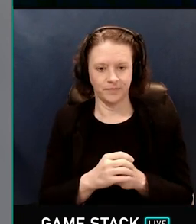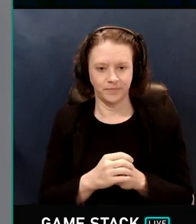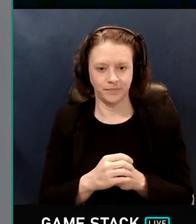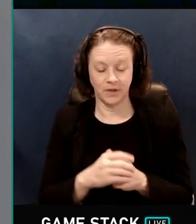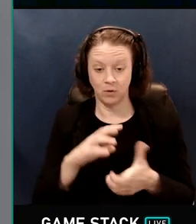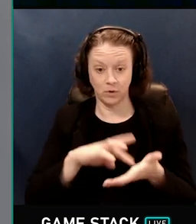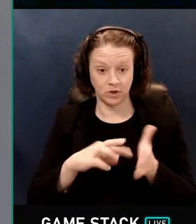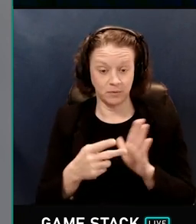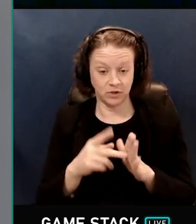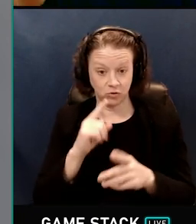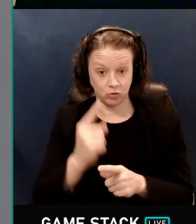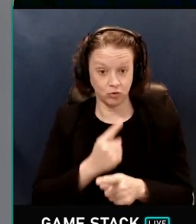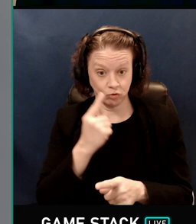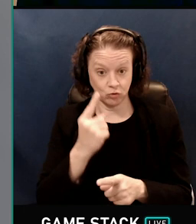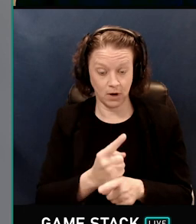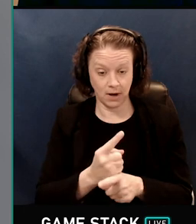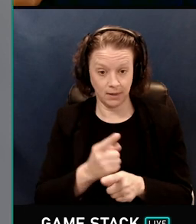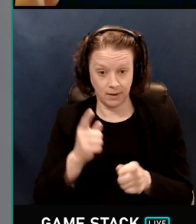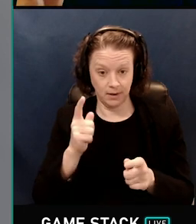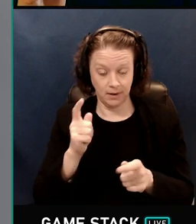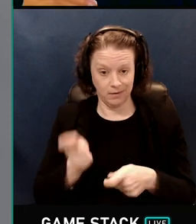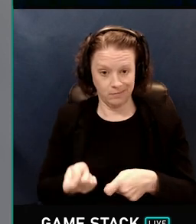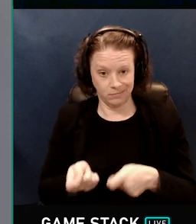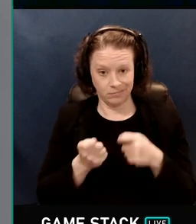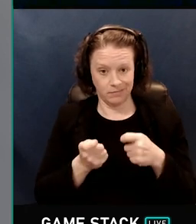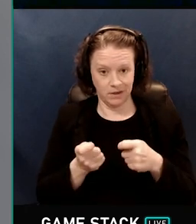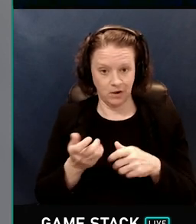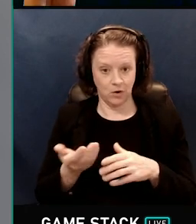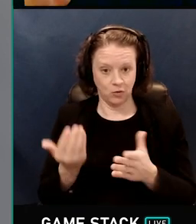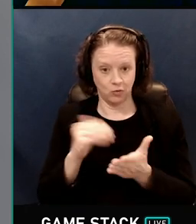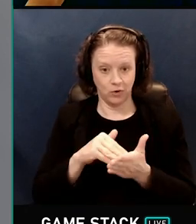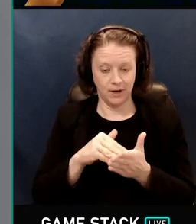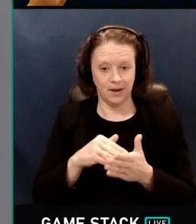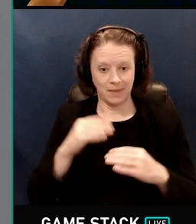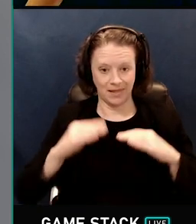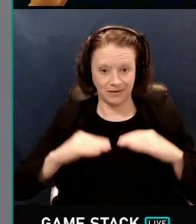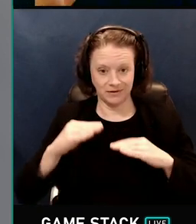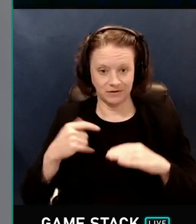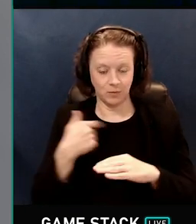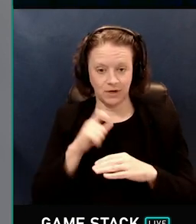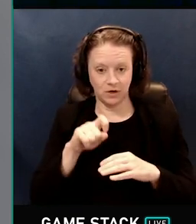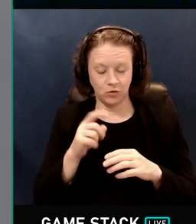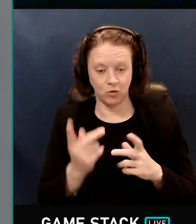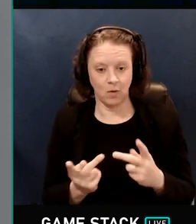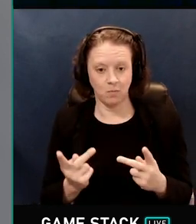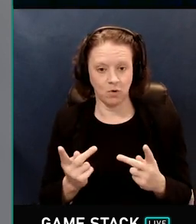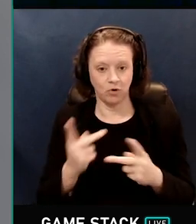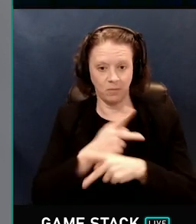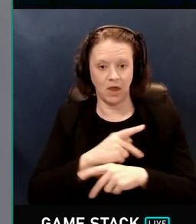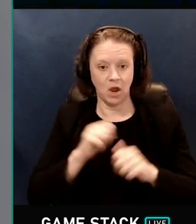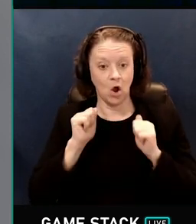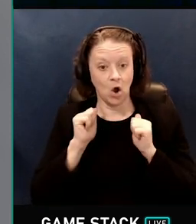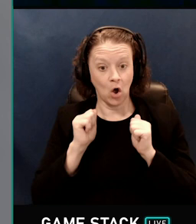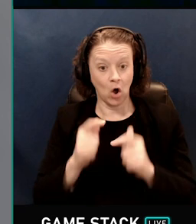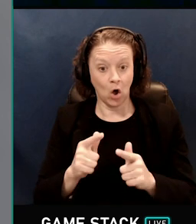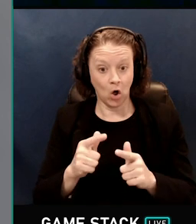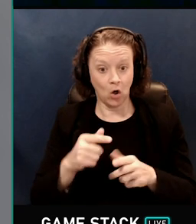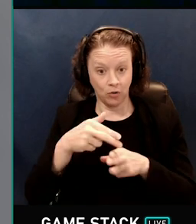So that means to correctly normalize, to correctly rebalance this, we need to multiply all the weights by three over